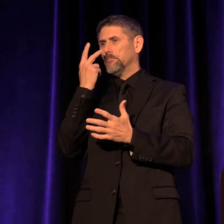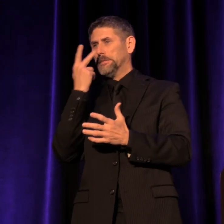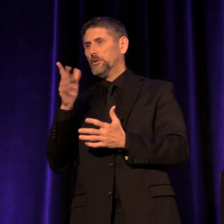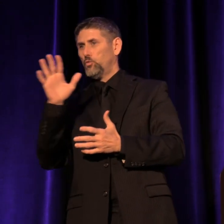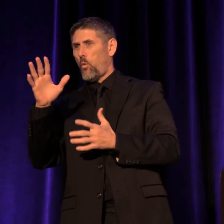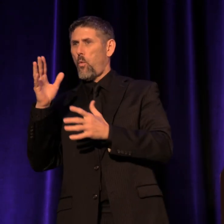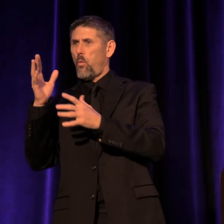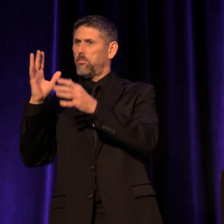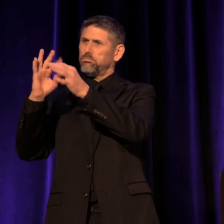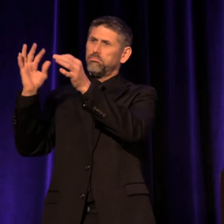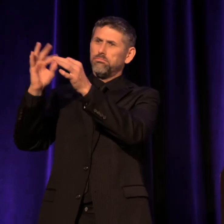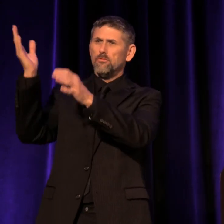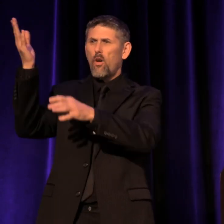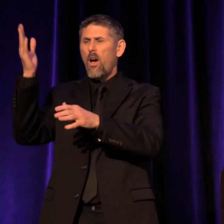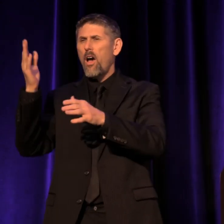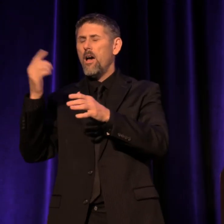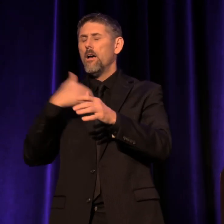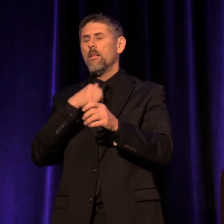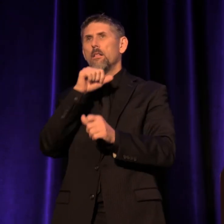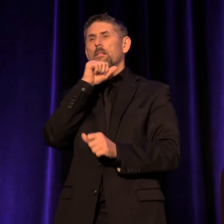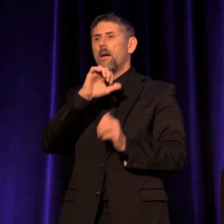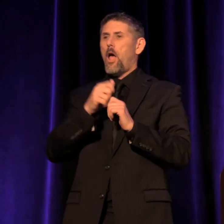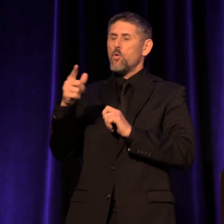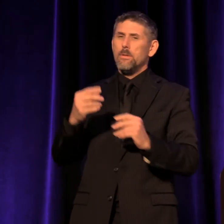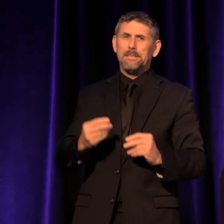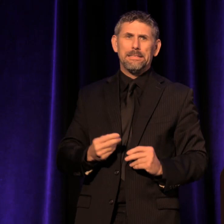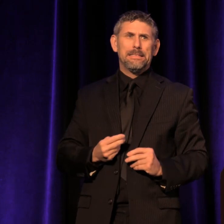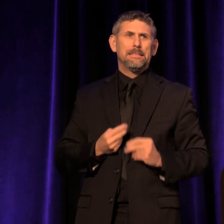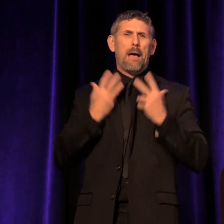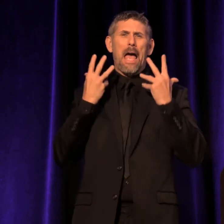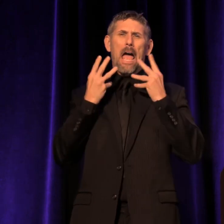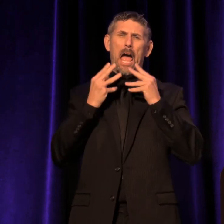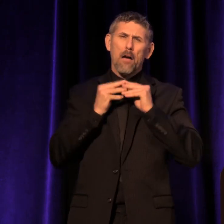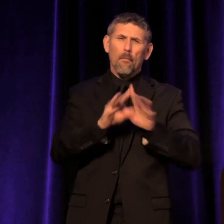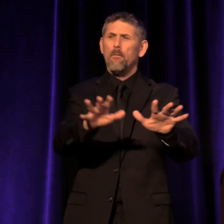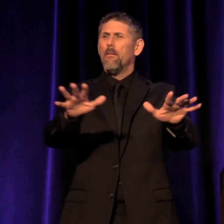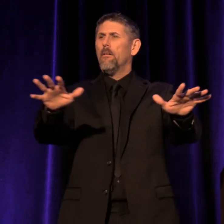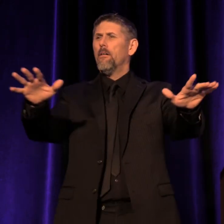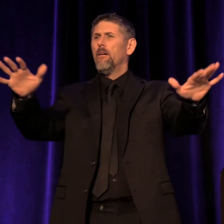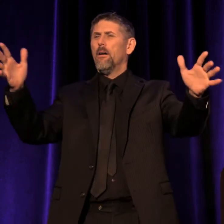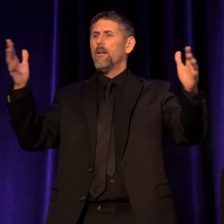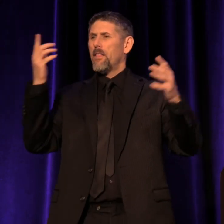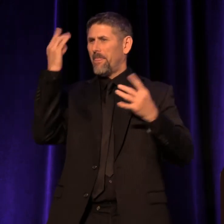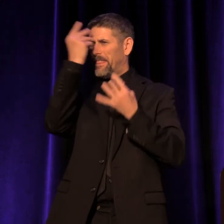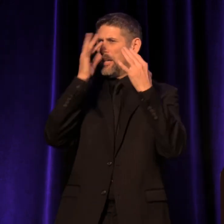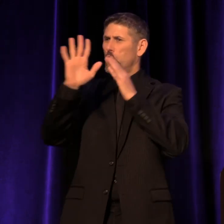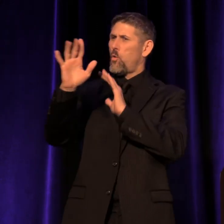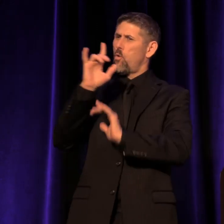that just the way that you inspire us to think about your real story,